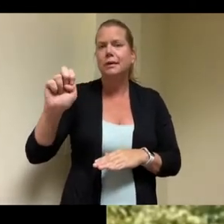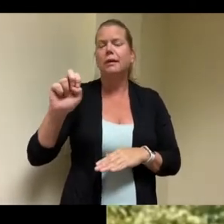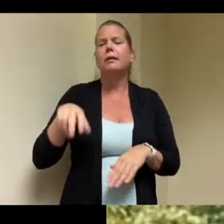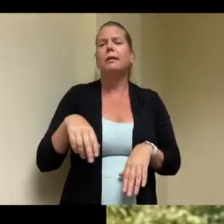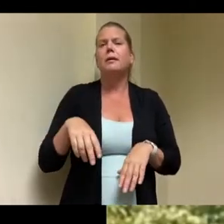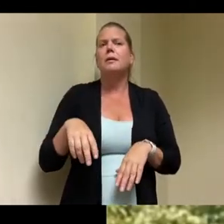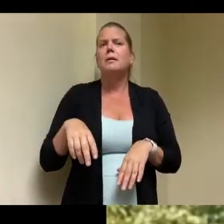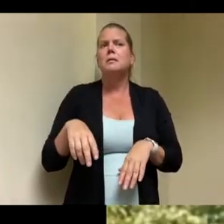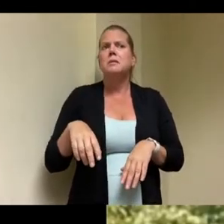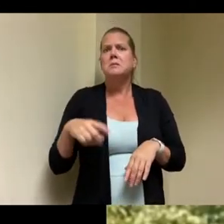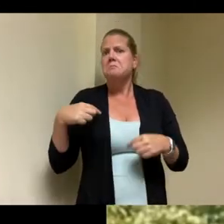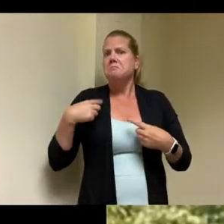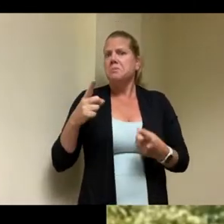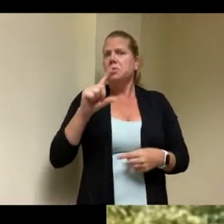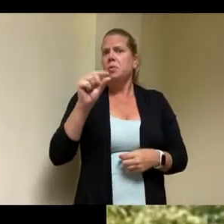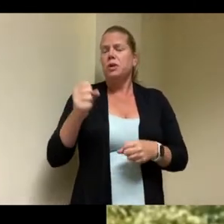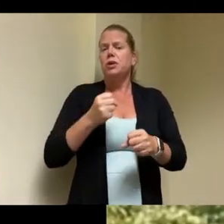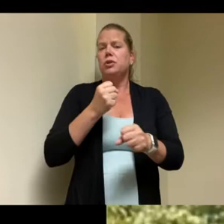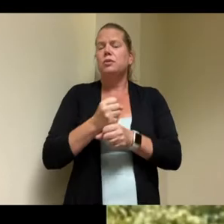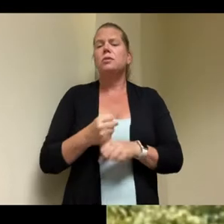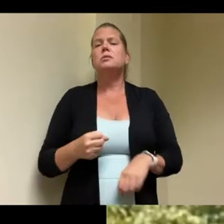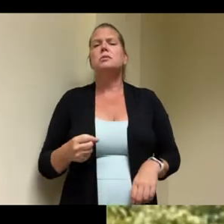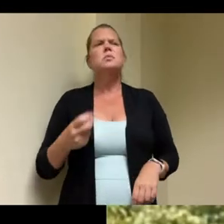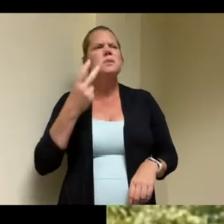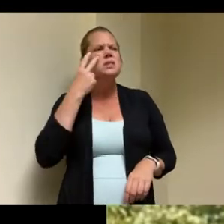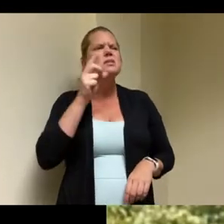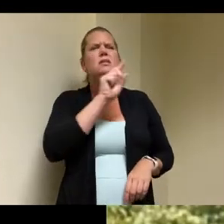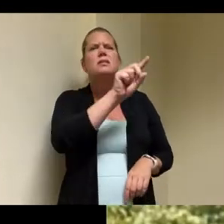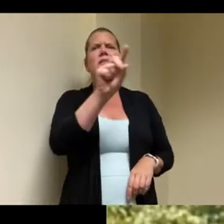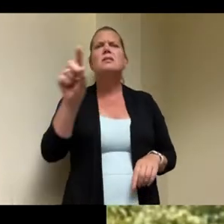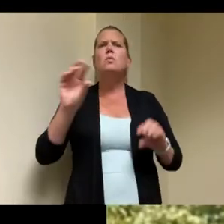all began with working with organizations like work inc